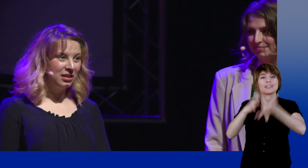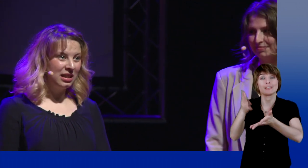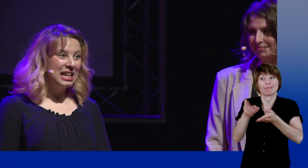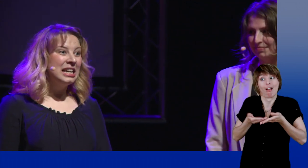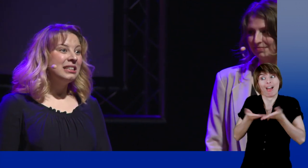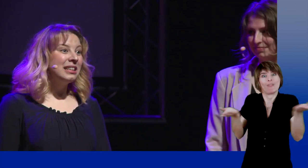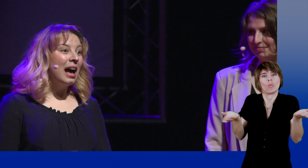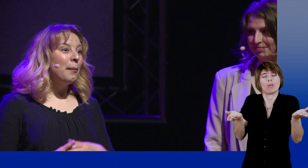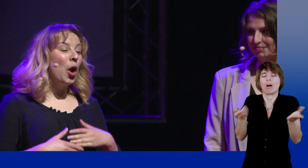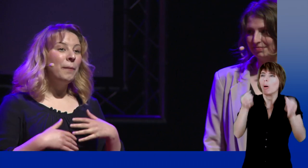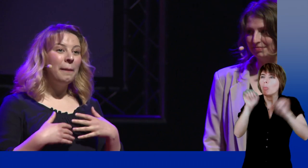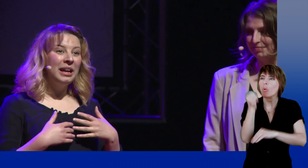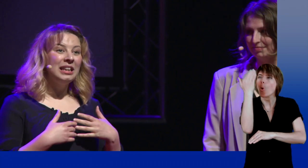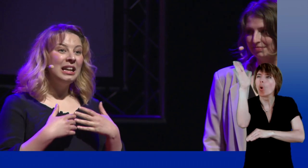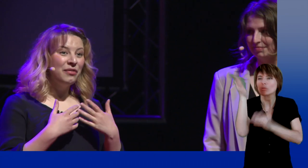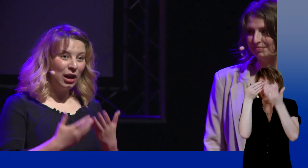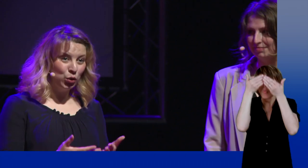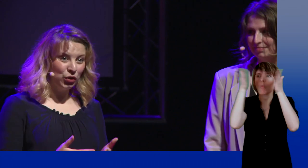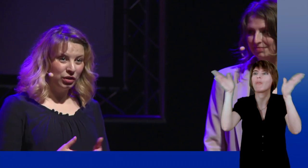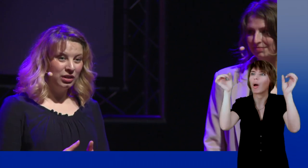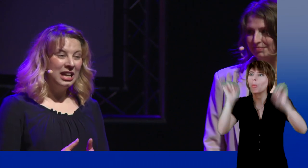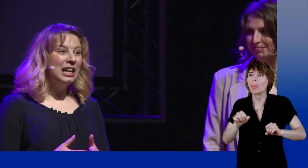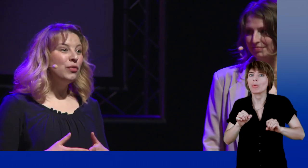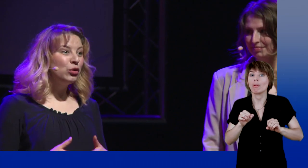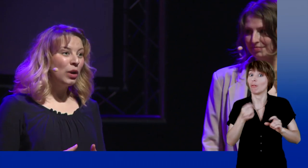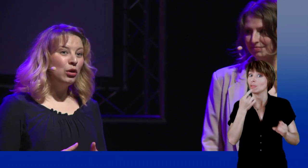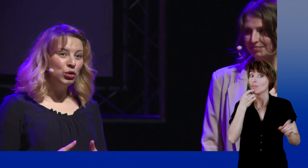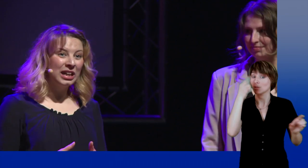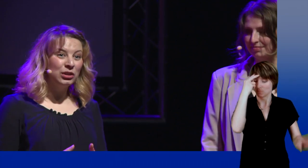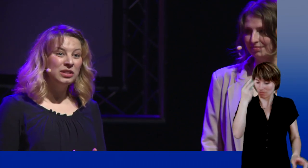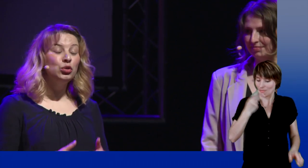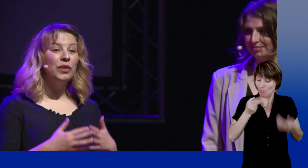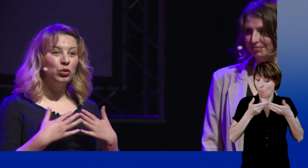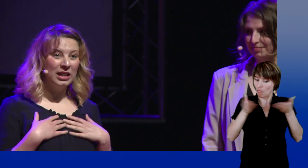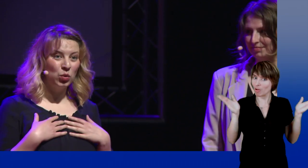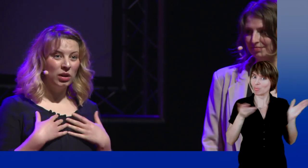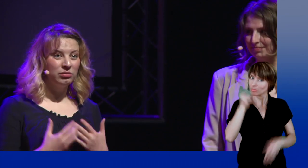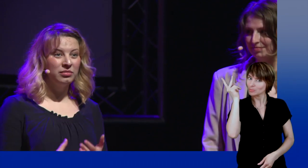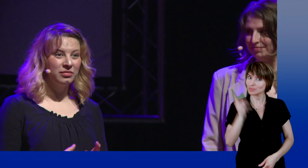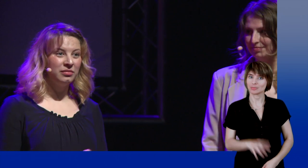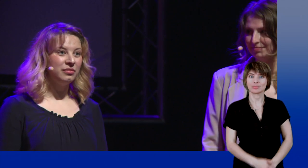It enables them to get to know the other. Being able to welcome others is also a way to welcome yourself.